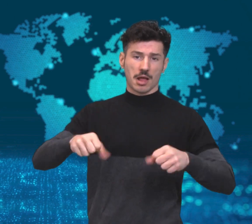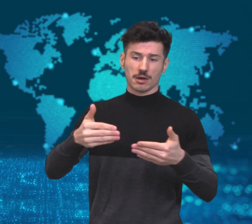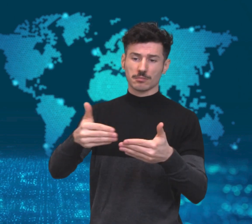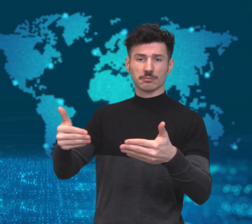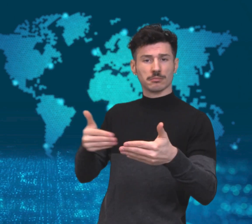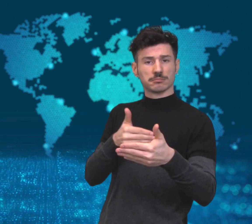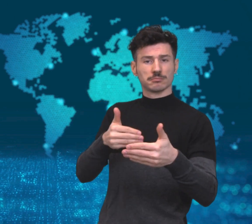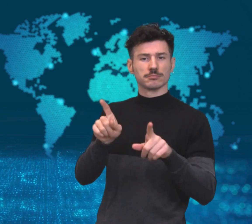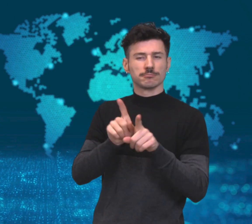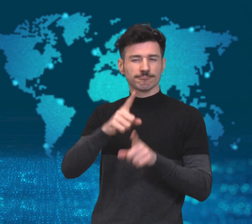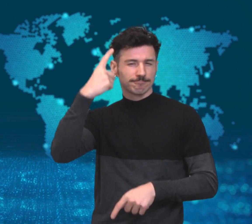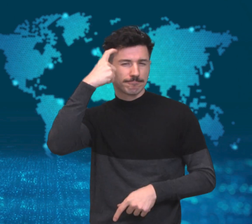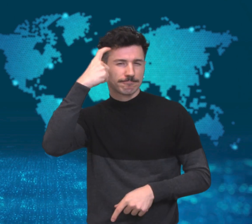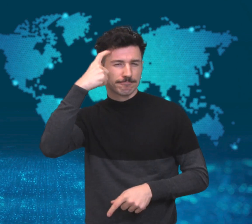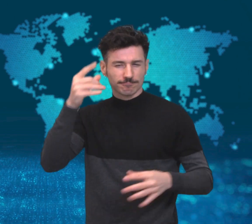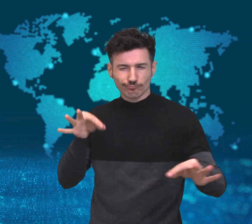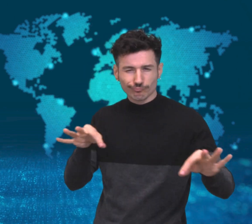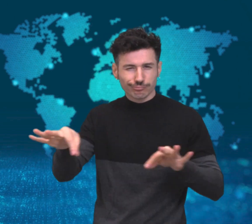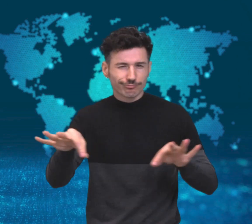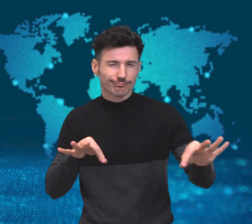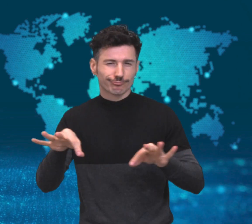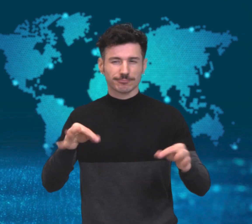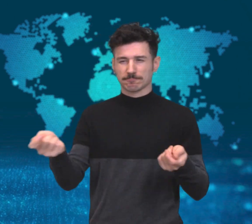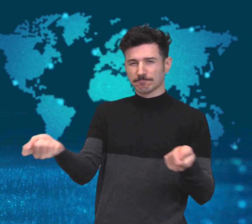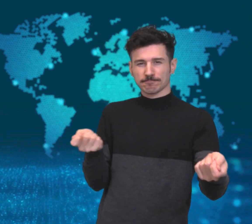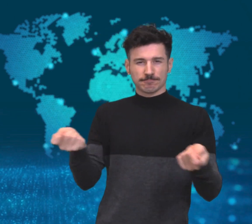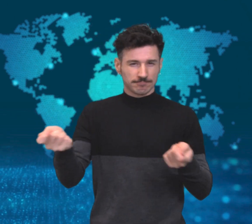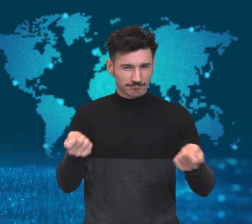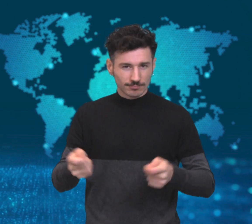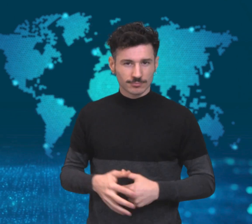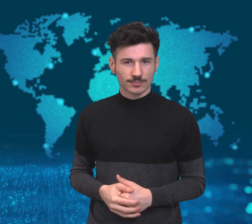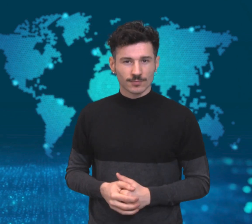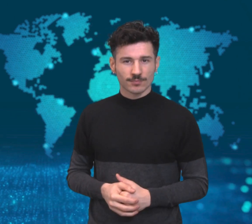Before the ruling, the government argued that